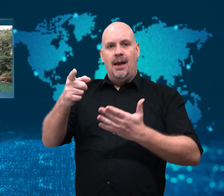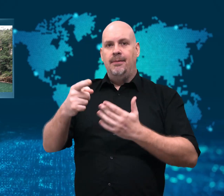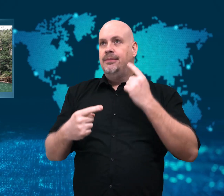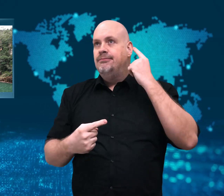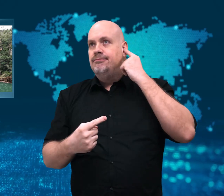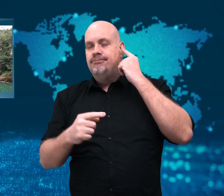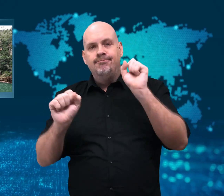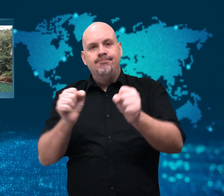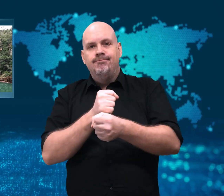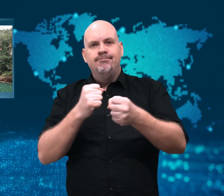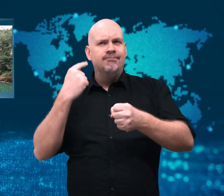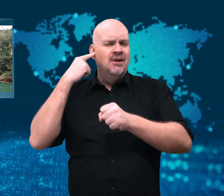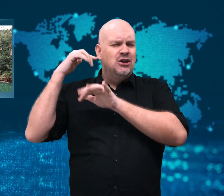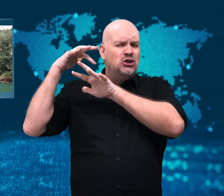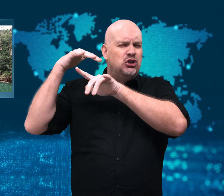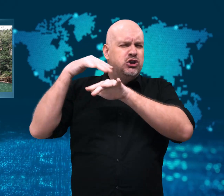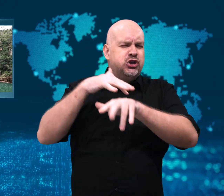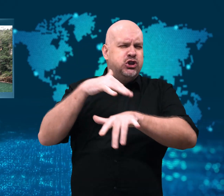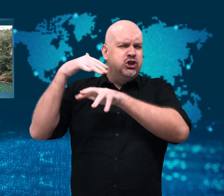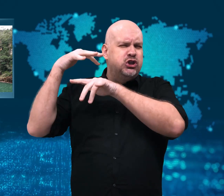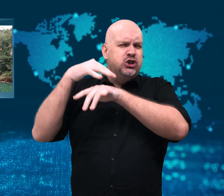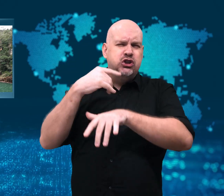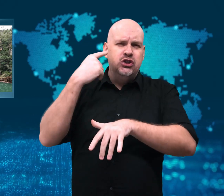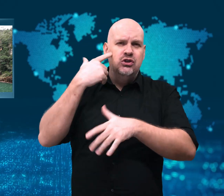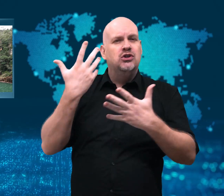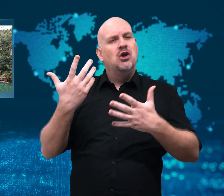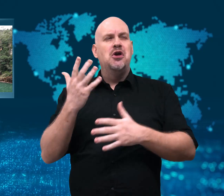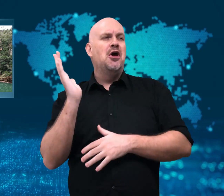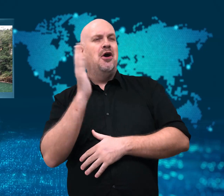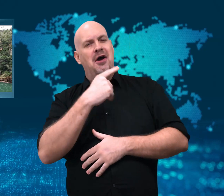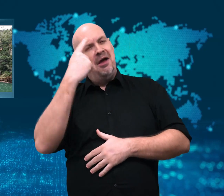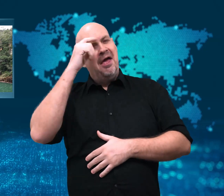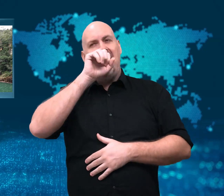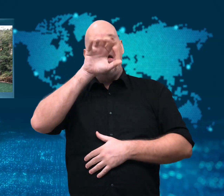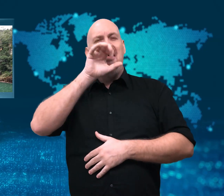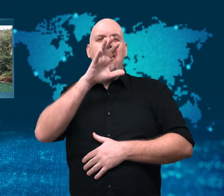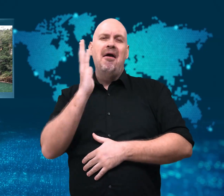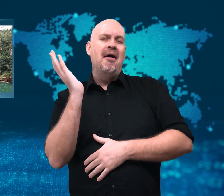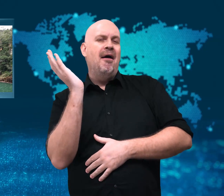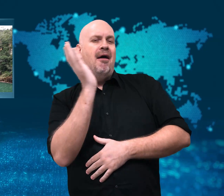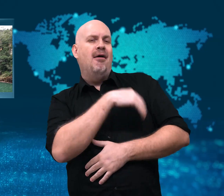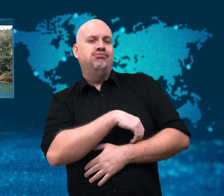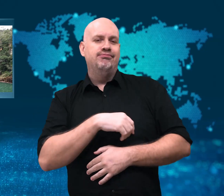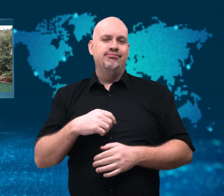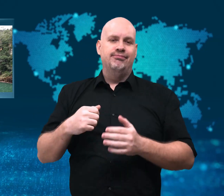They yelled for the boats closest to the falls to move.